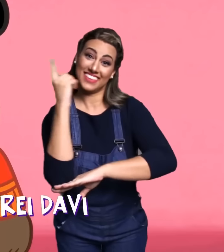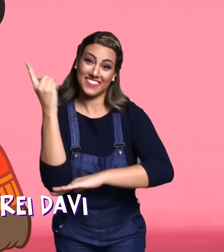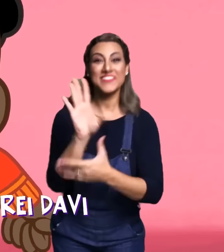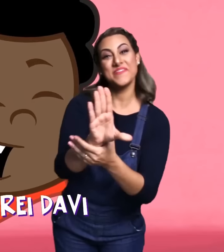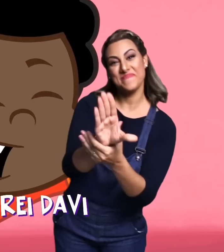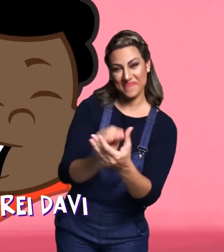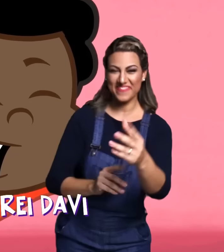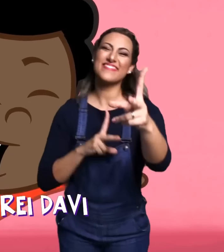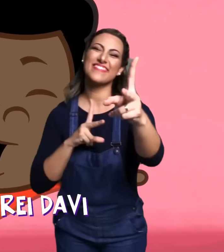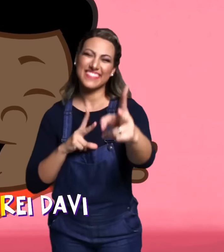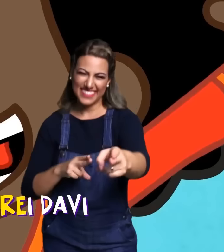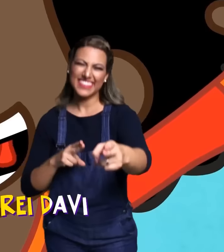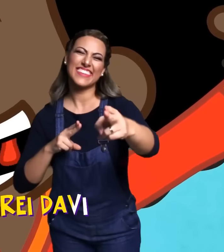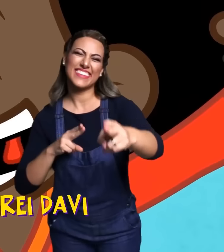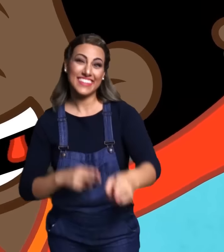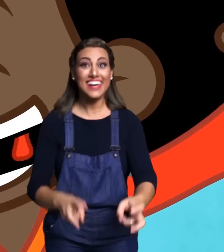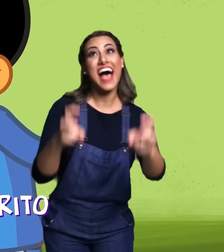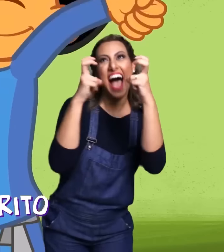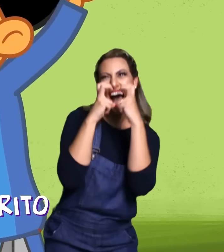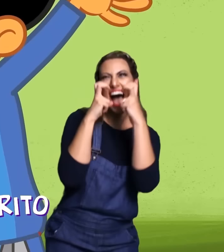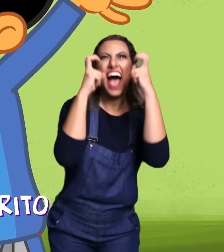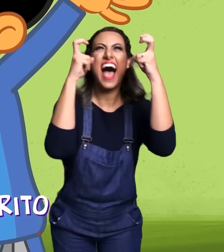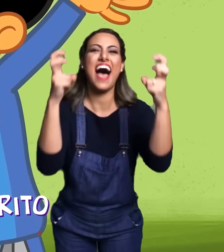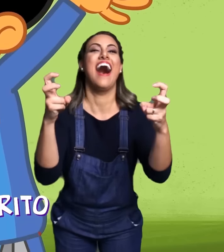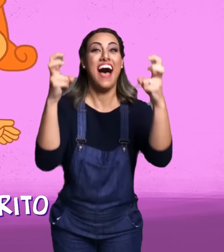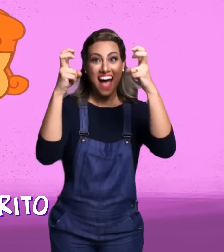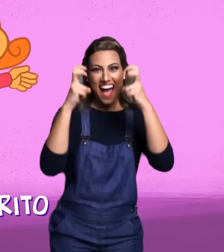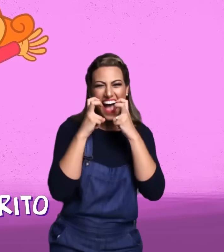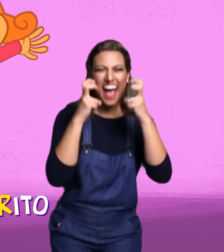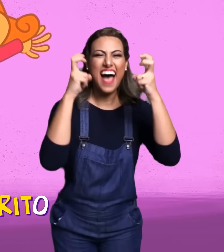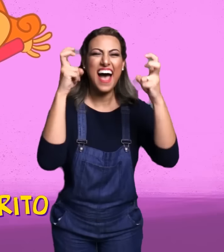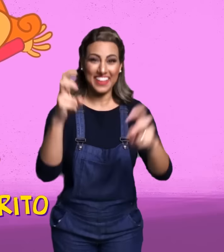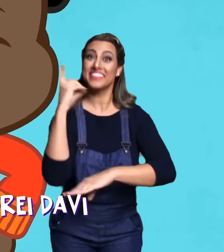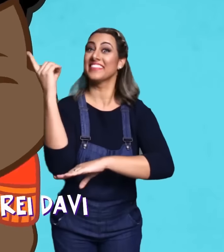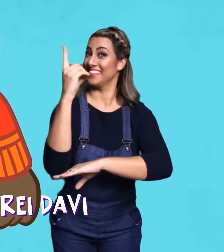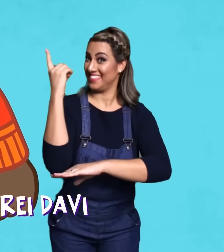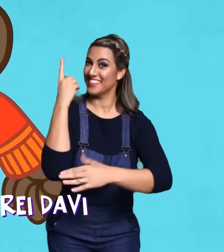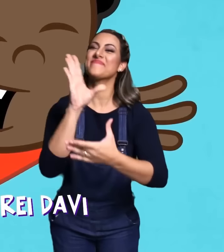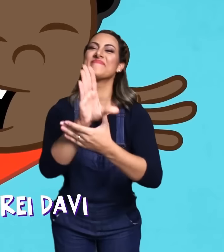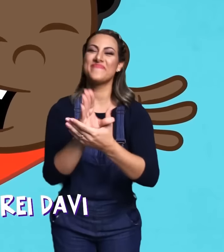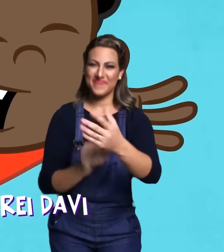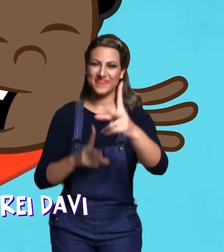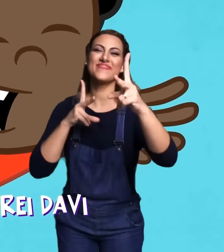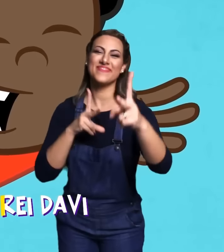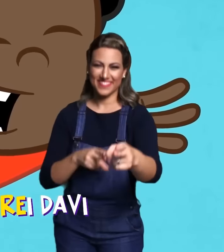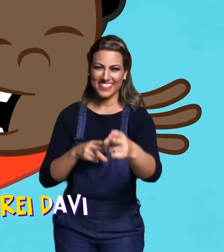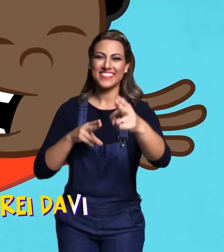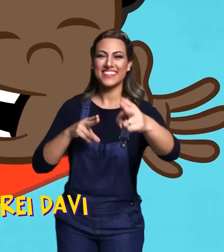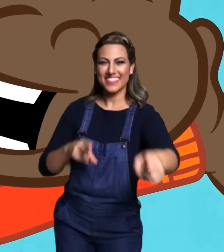SCREAM LIKE KING DAVID I SCREAM, I SCREAM I SHOUT LIKE KING DAVID